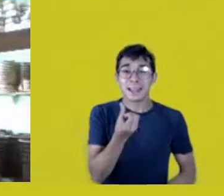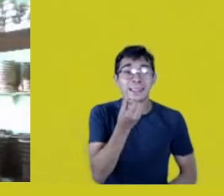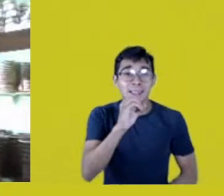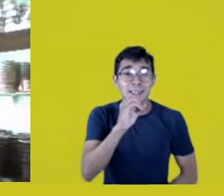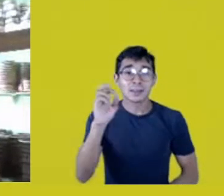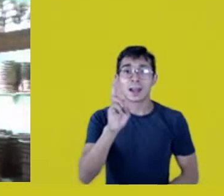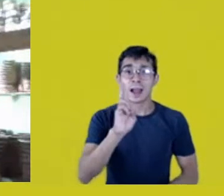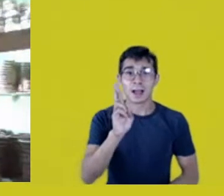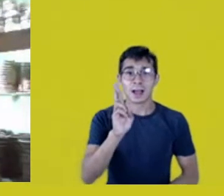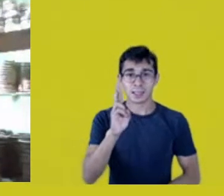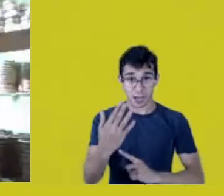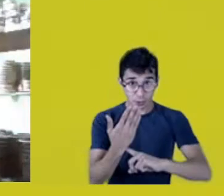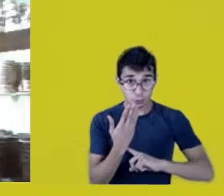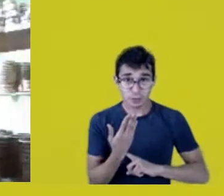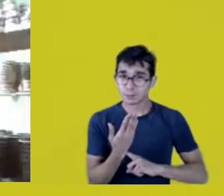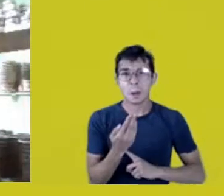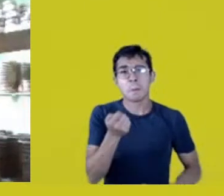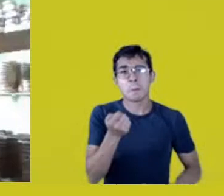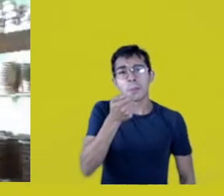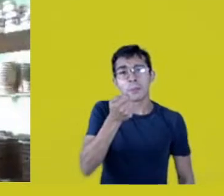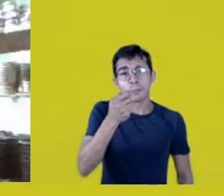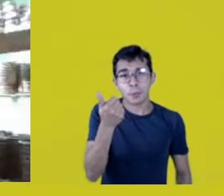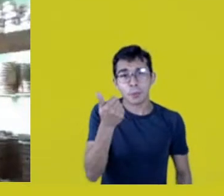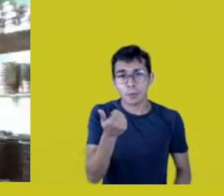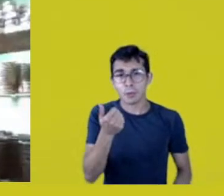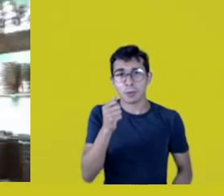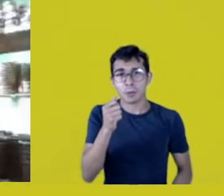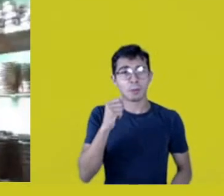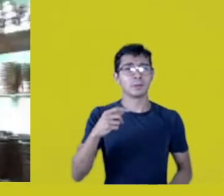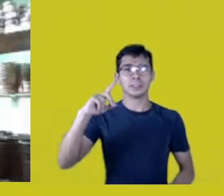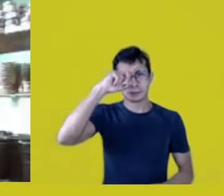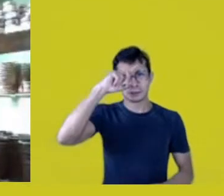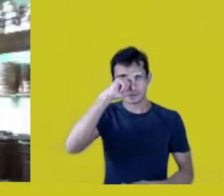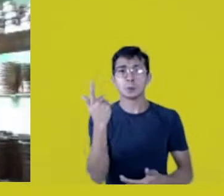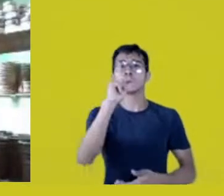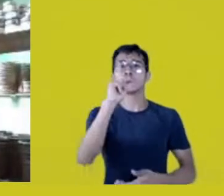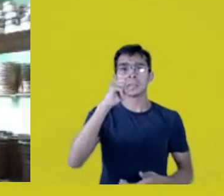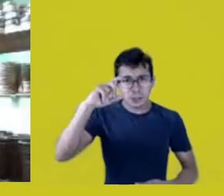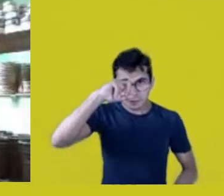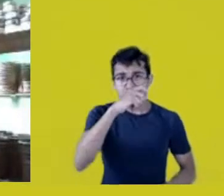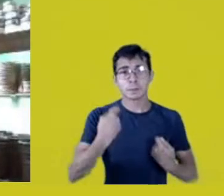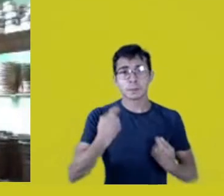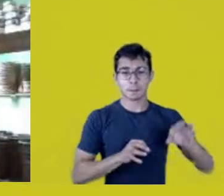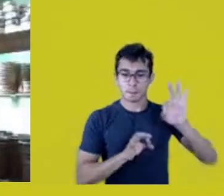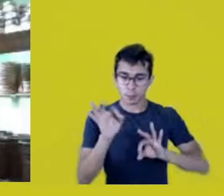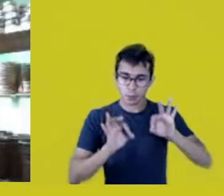And even so, we can’t have access to it. We need projects, affirmative inclusive actions